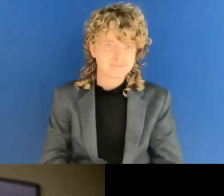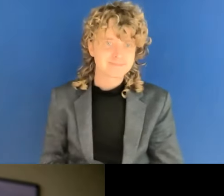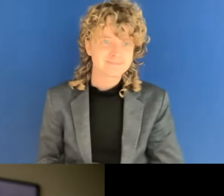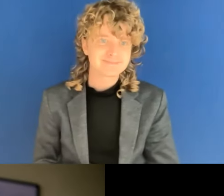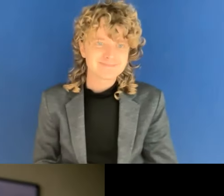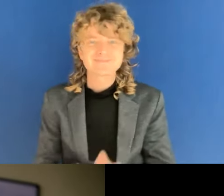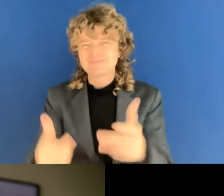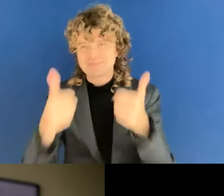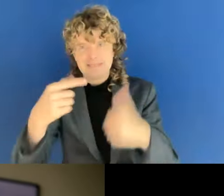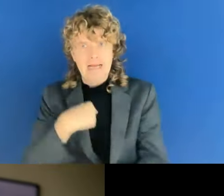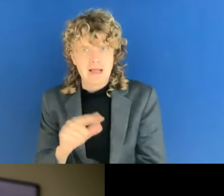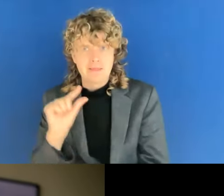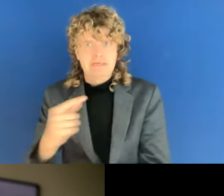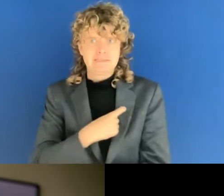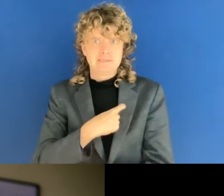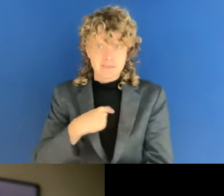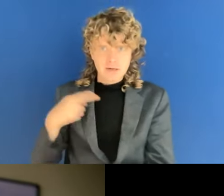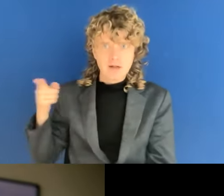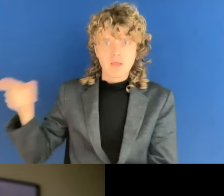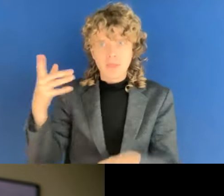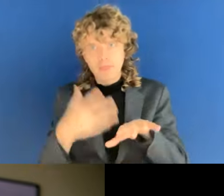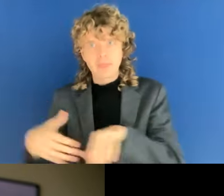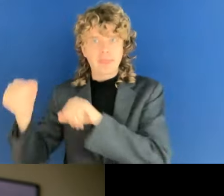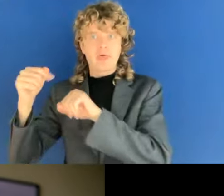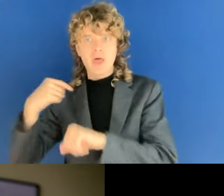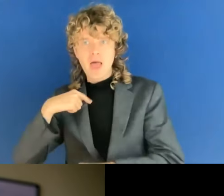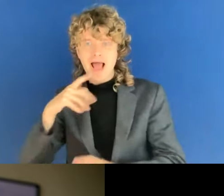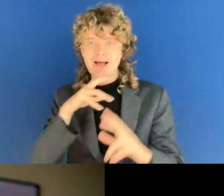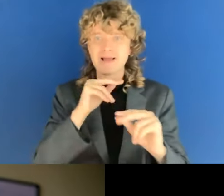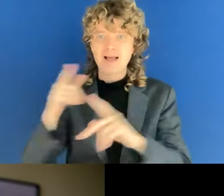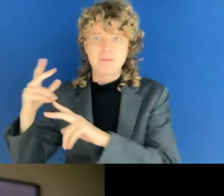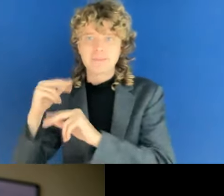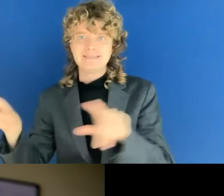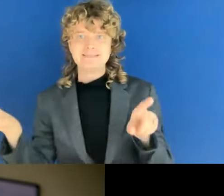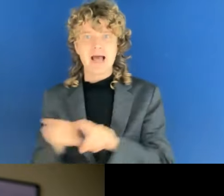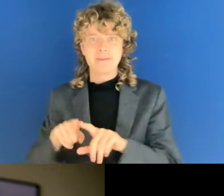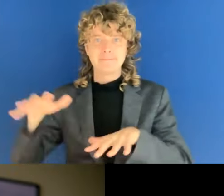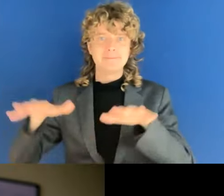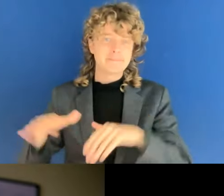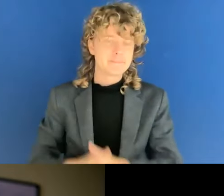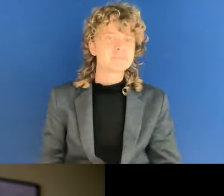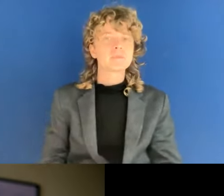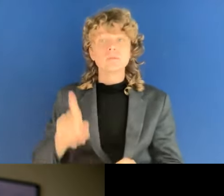The Netherlands is interesting. You have been doing this for a long time. You